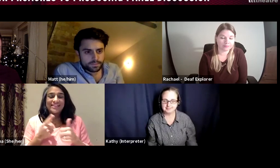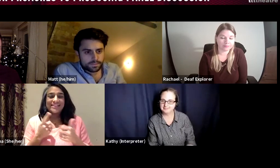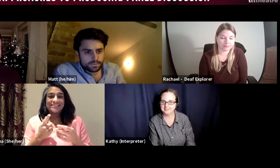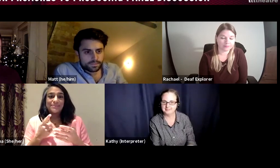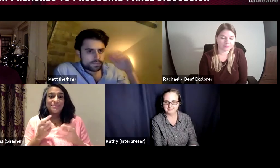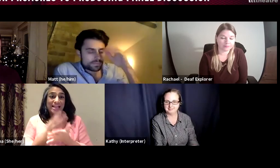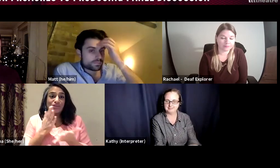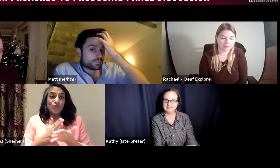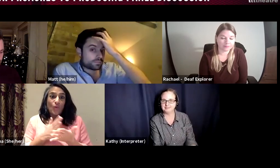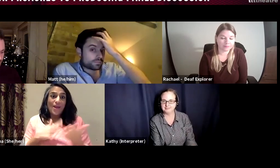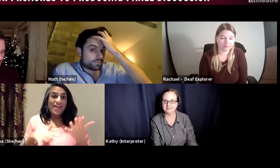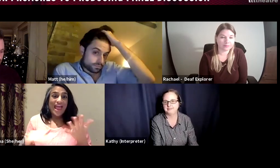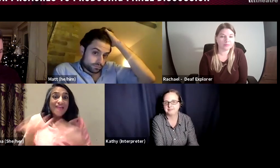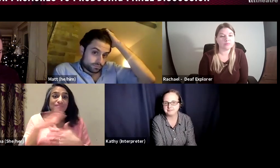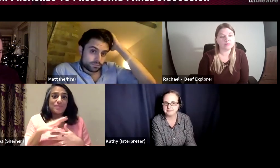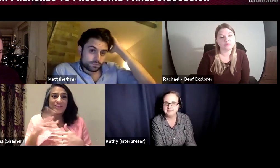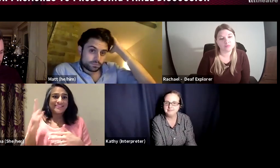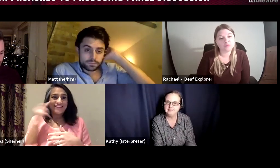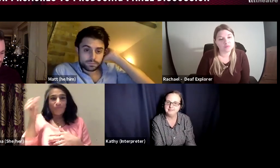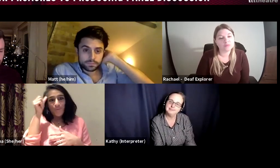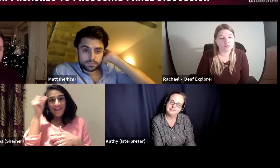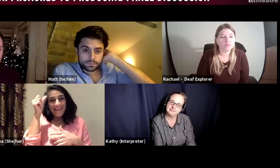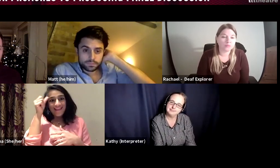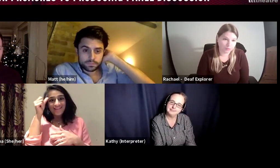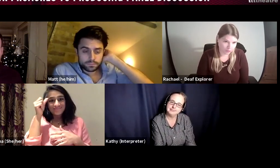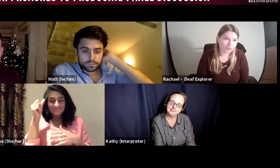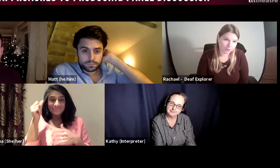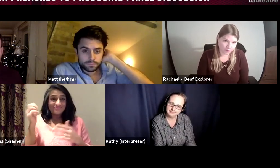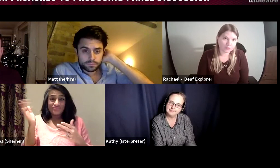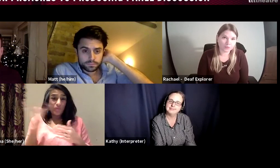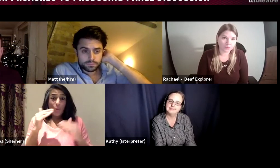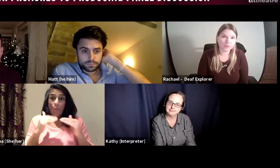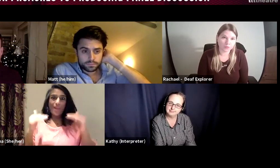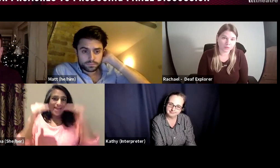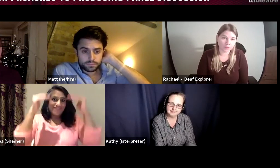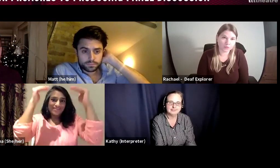The first thing is to make sure that everybody has undergone some deaf awareness,